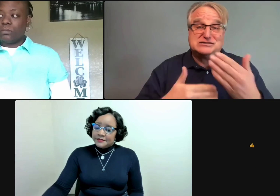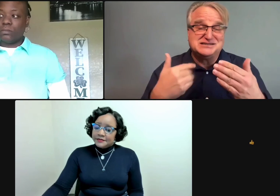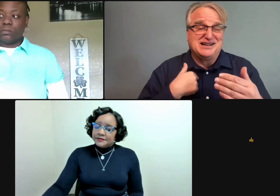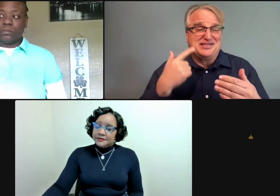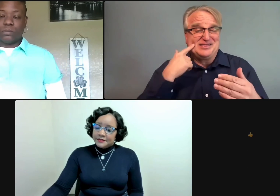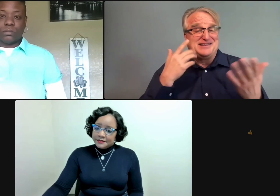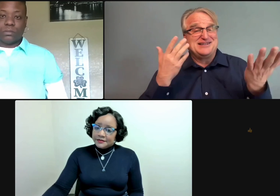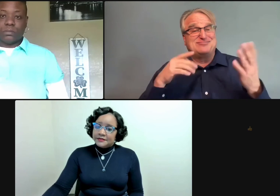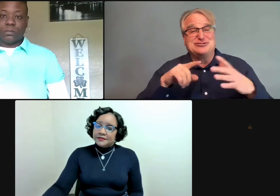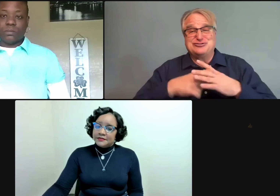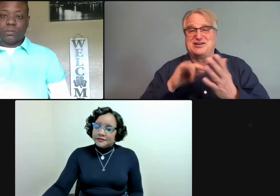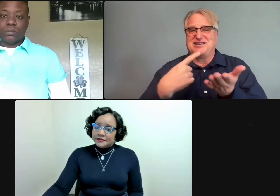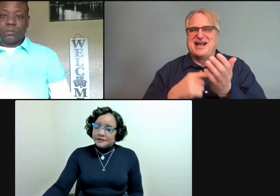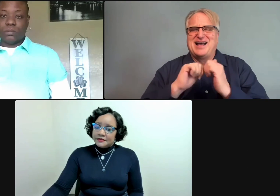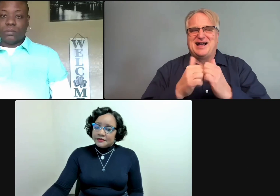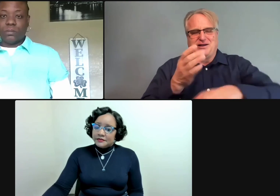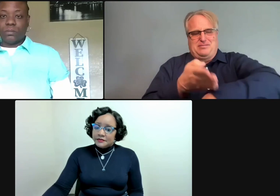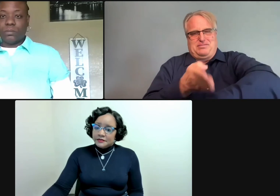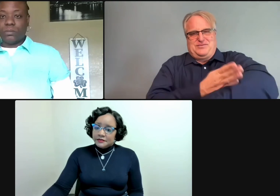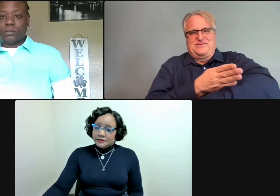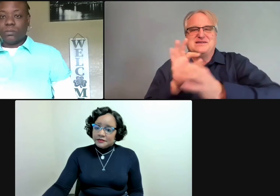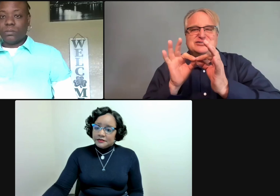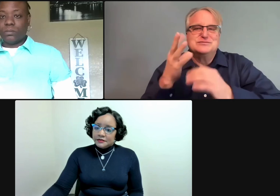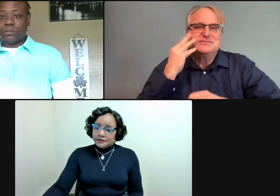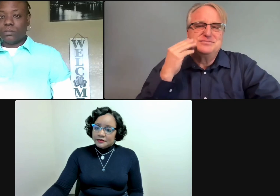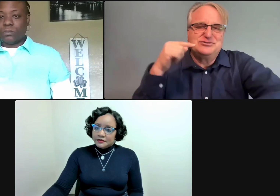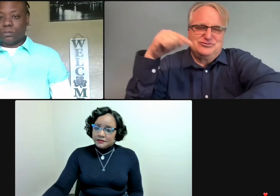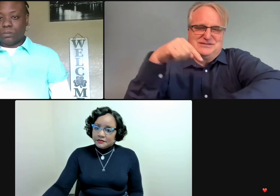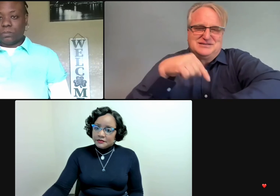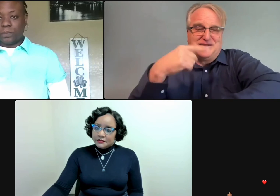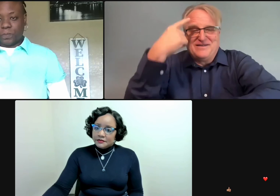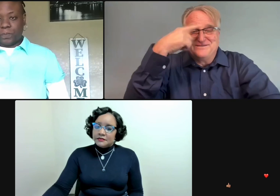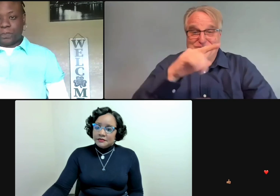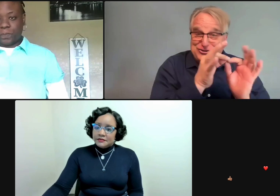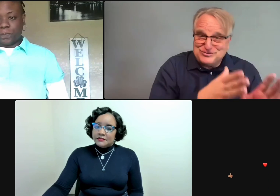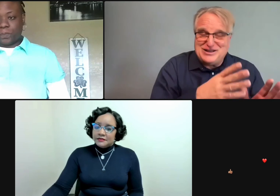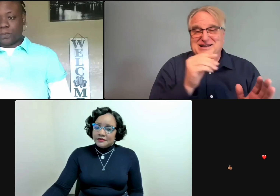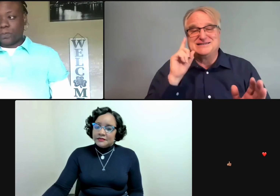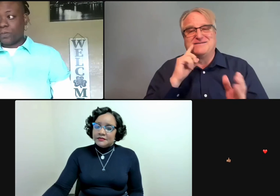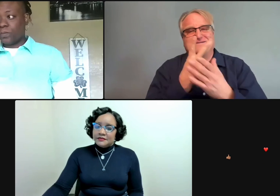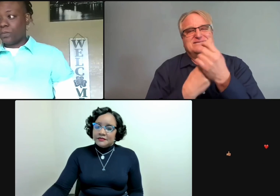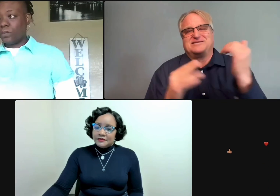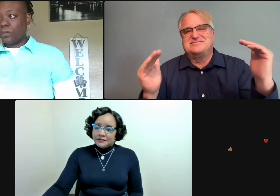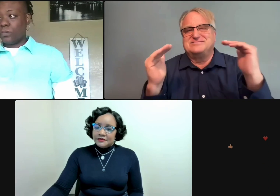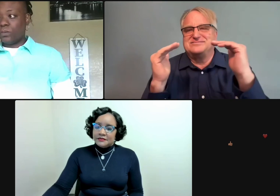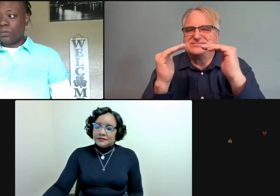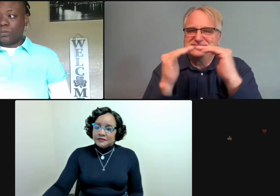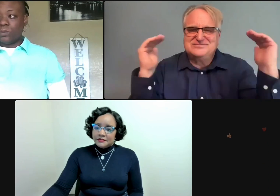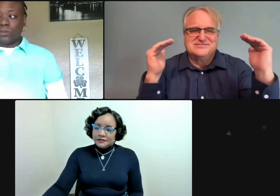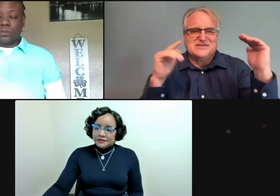to the interpreting process. And the goal is to improve the experience for both interpreters and deaf people.